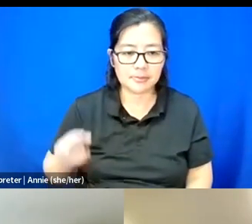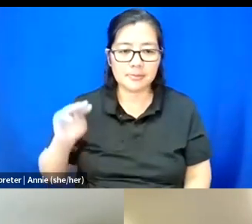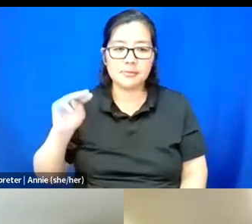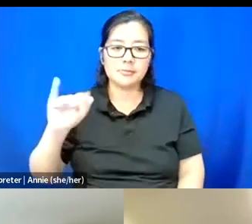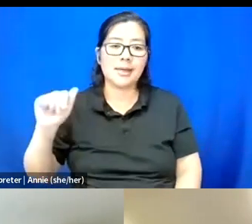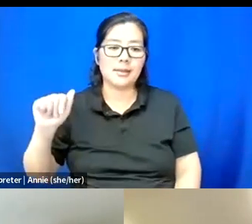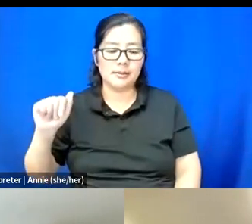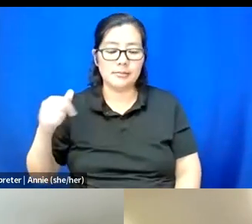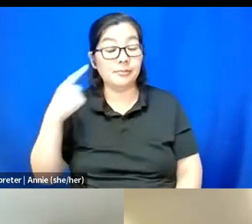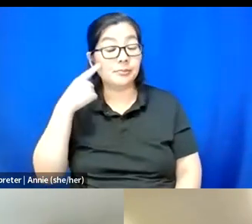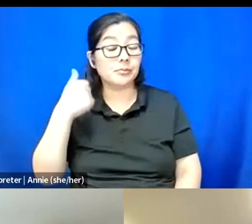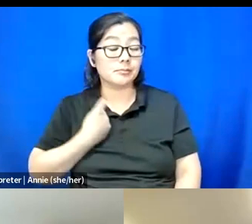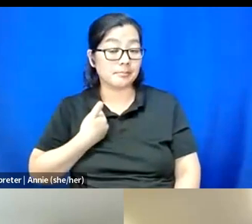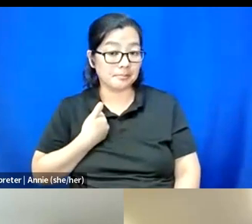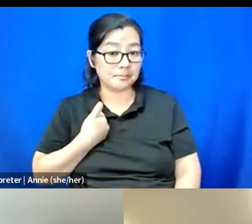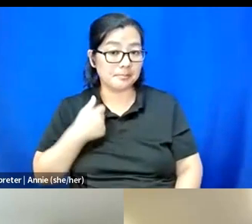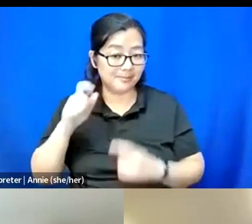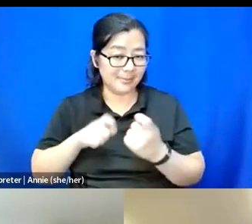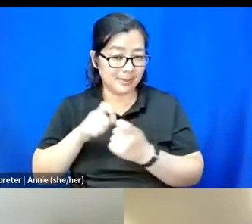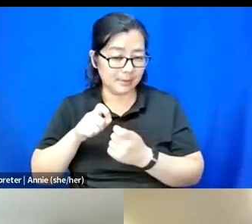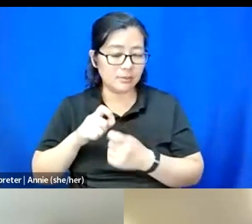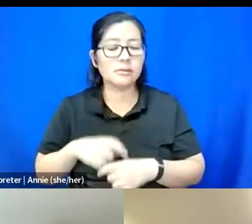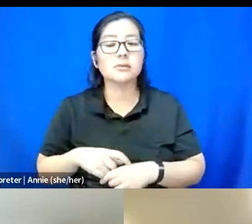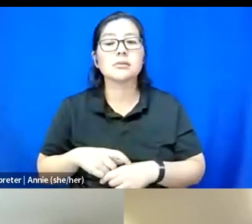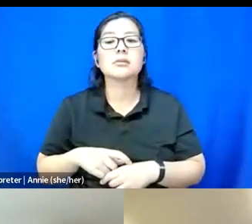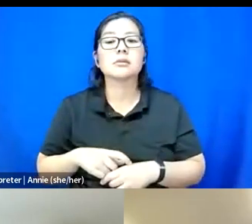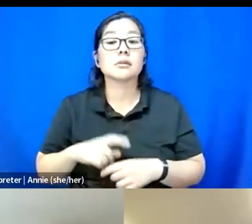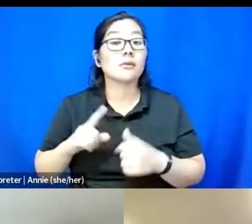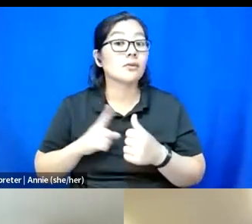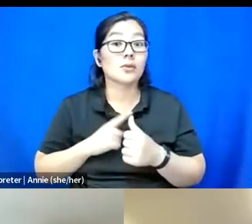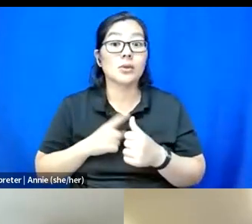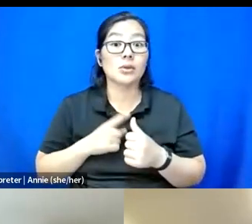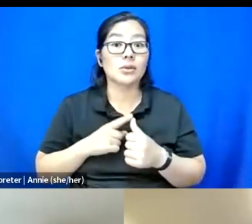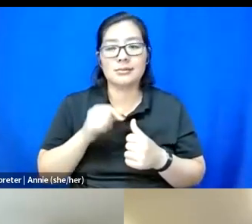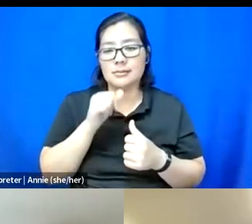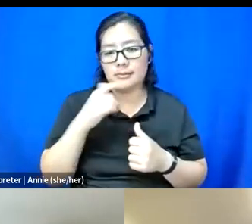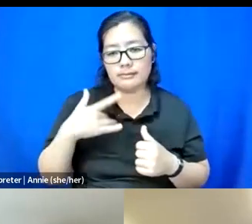For me specifically, the first thing is that it didn't feel like there was so much pressure